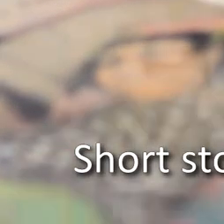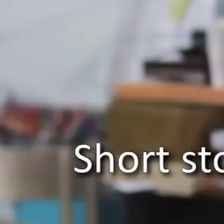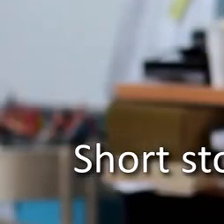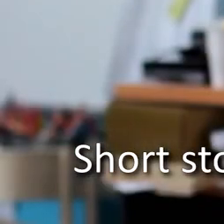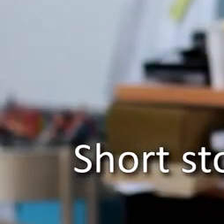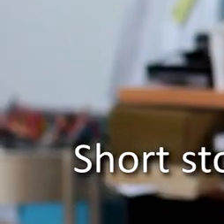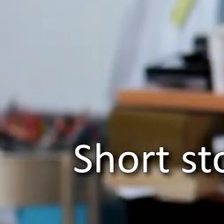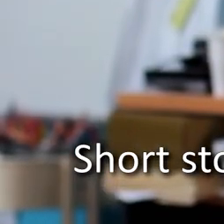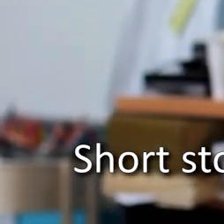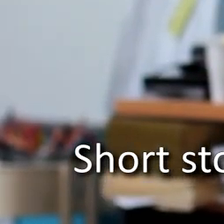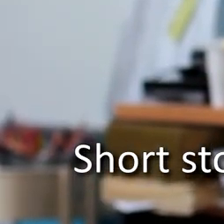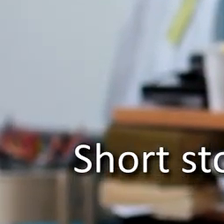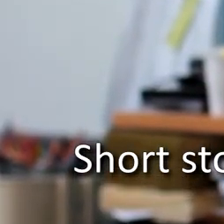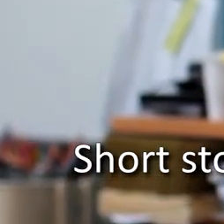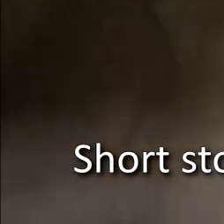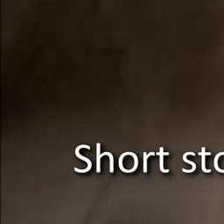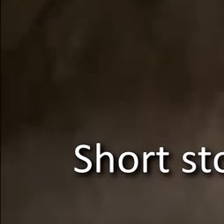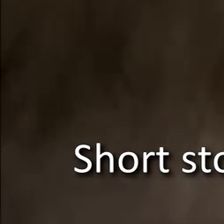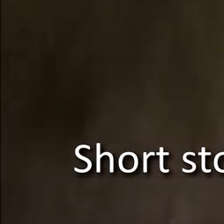[voiceover] I am the magician!